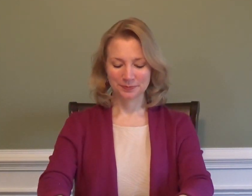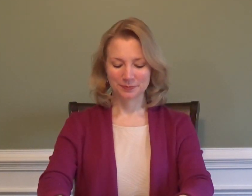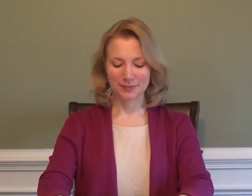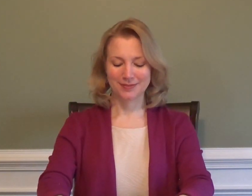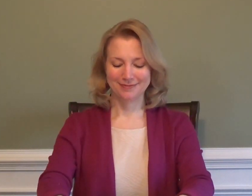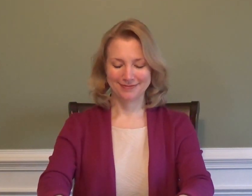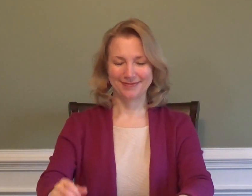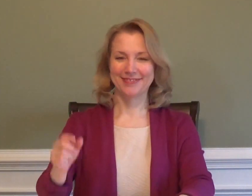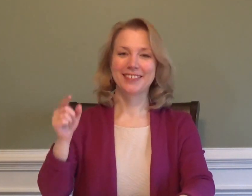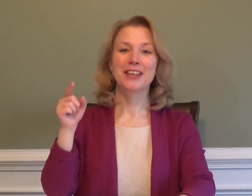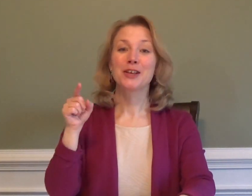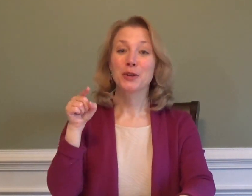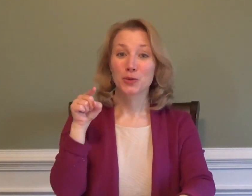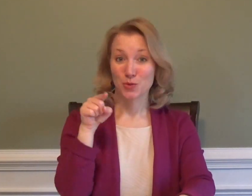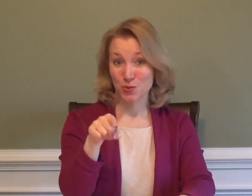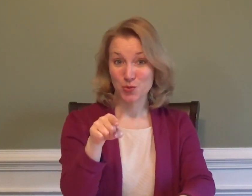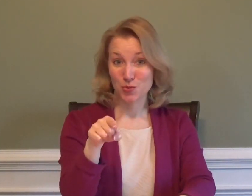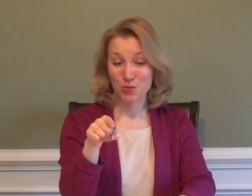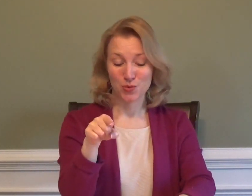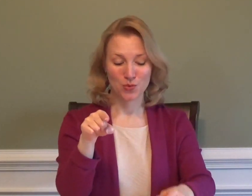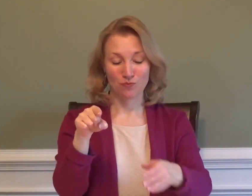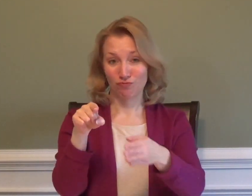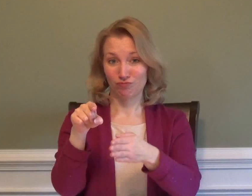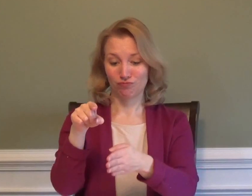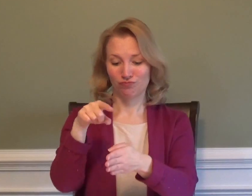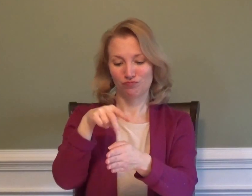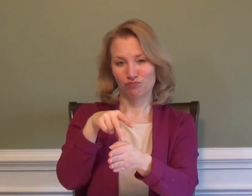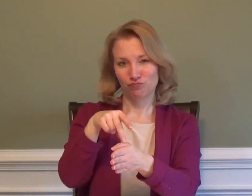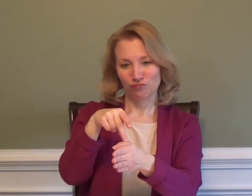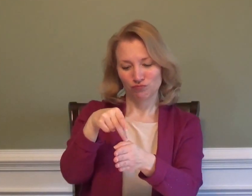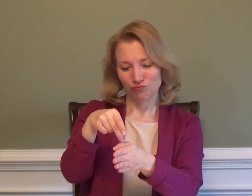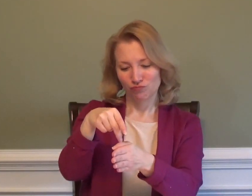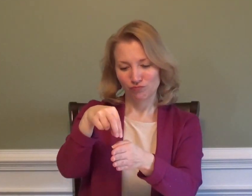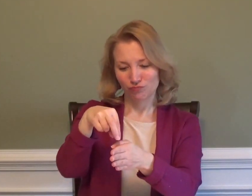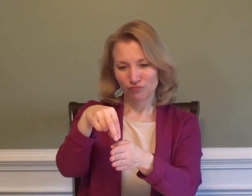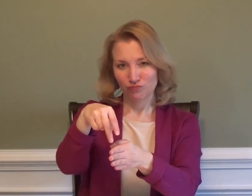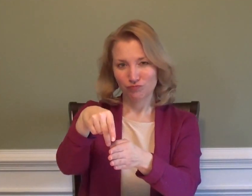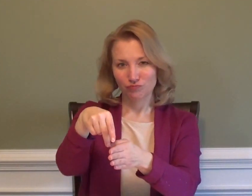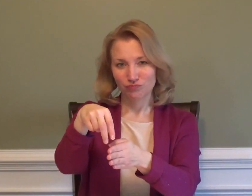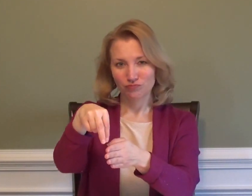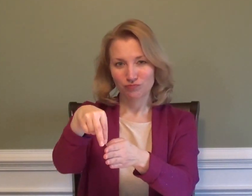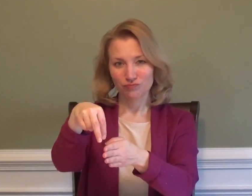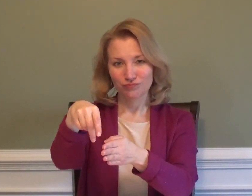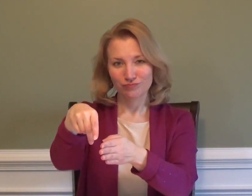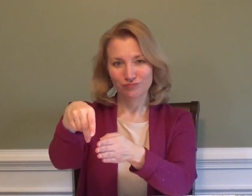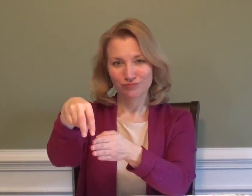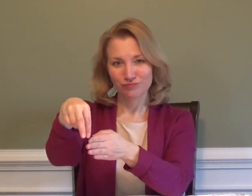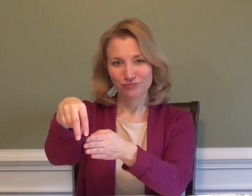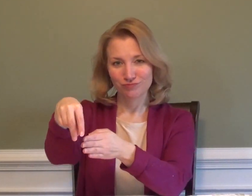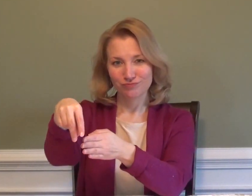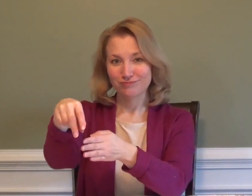"Walk the line."